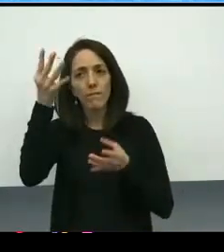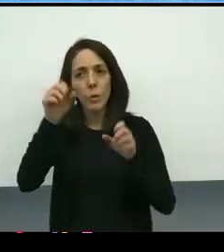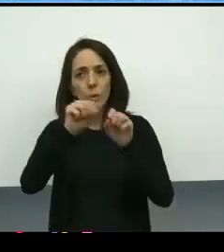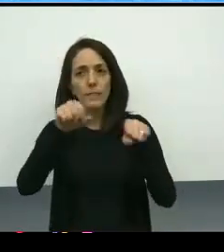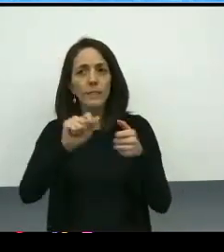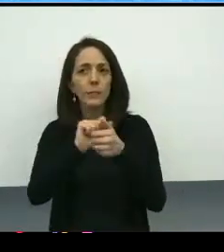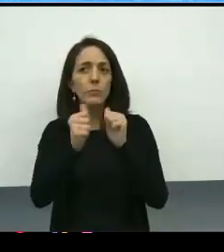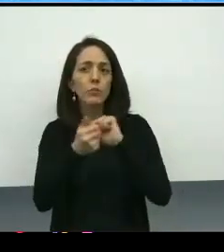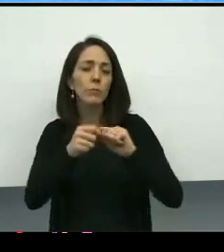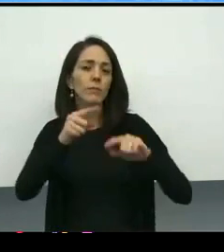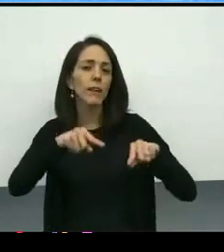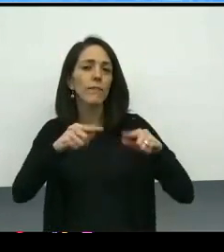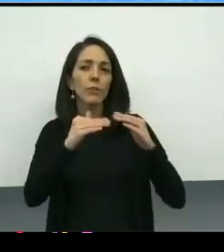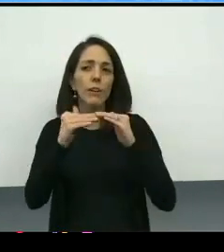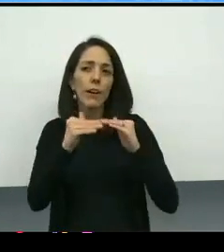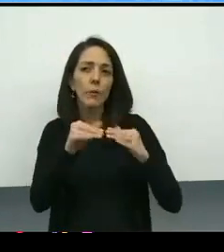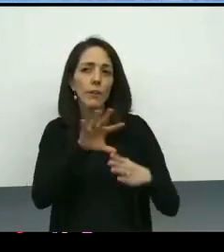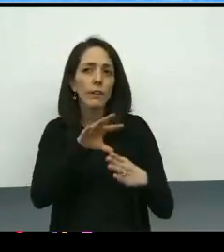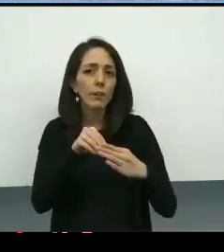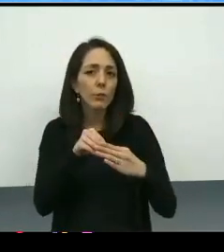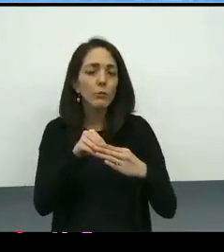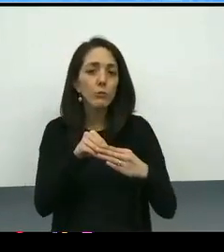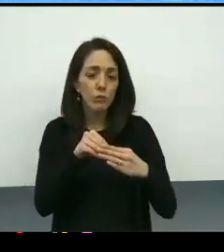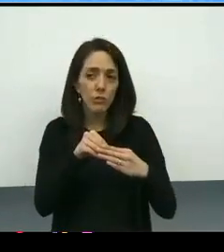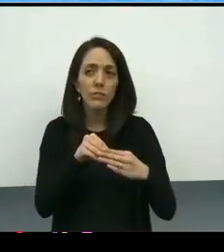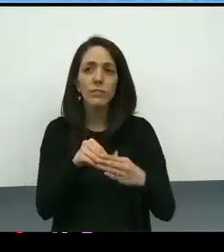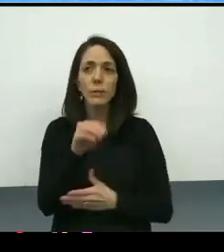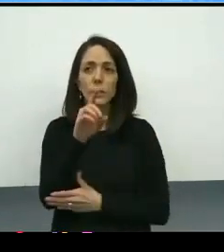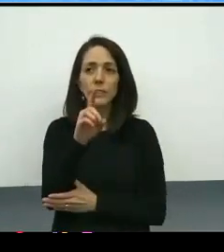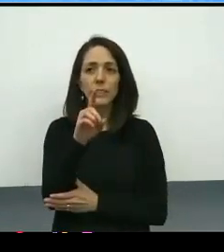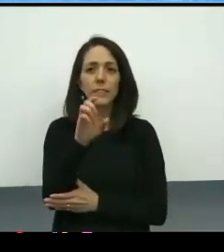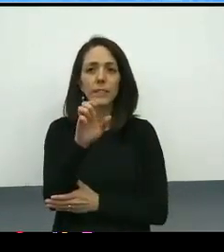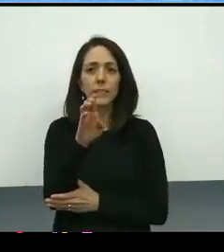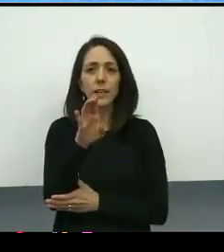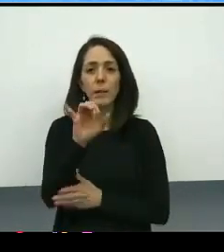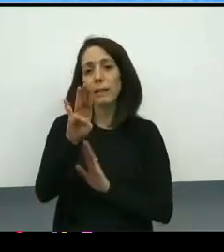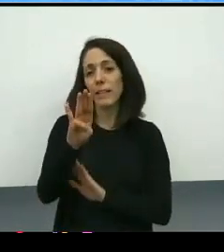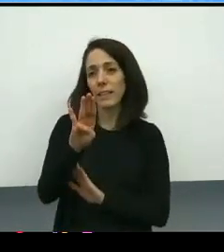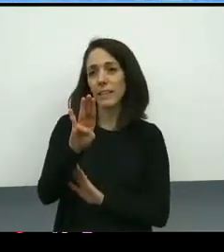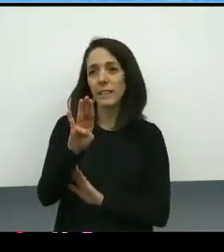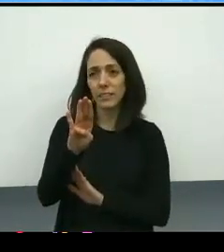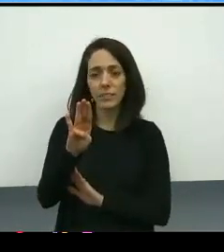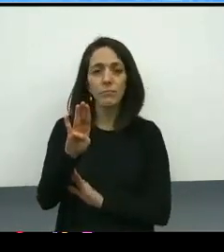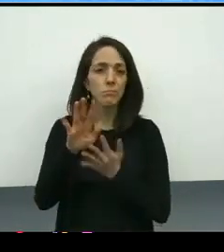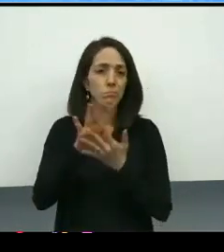and the diversity, equity, inclusion, and belonging lens that we are using to guide our work.